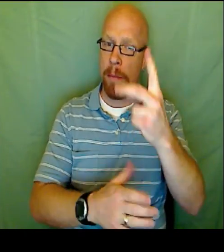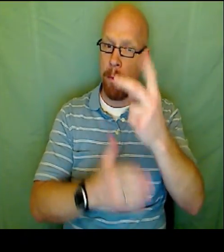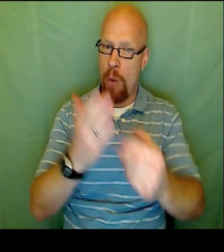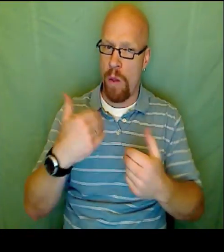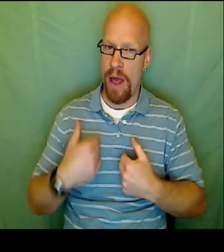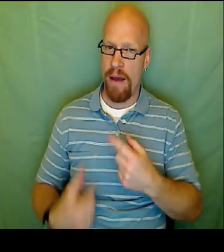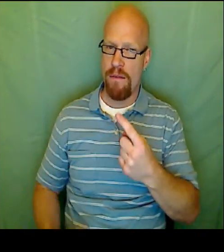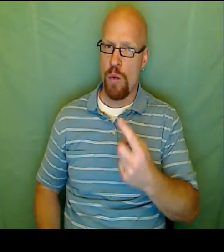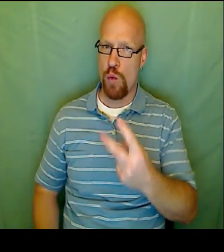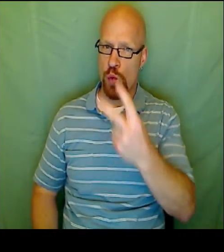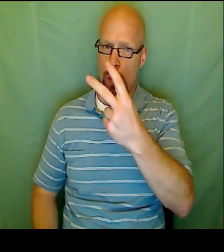they are rising in the same way.